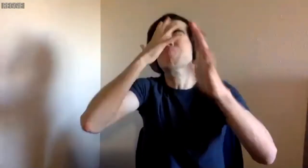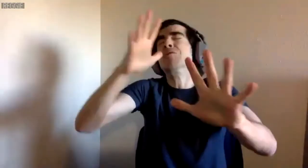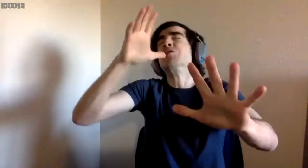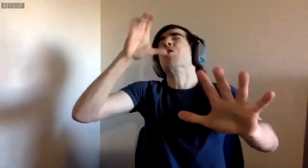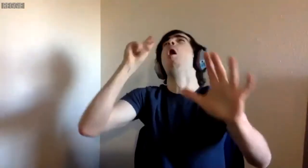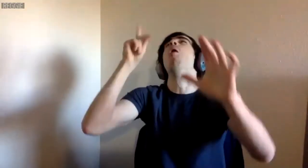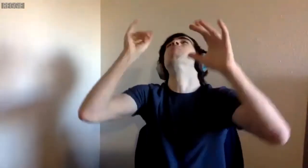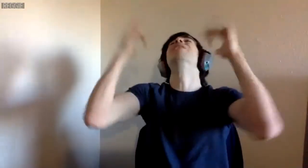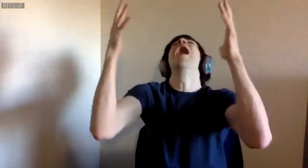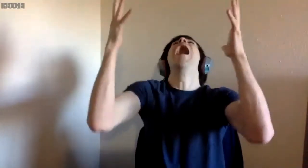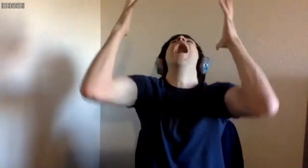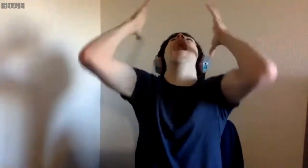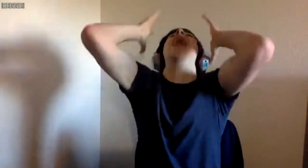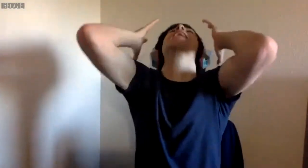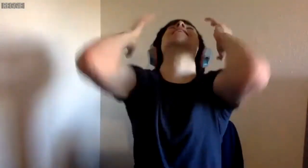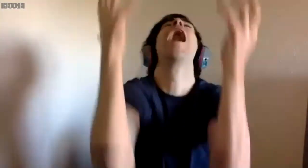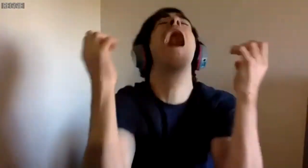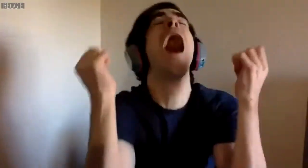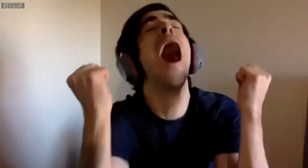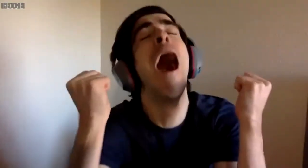COLDPLAY!